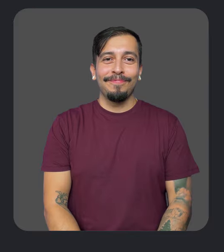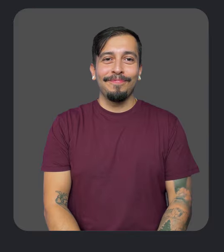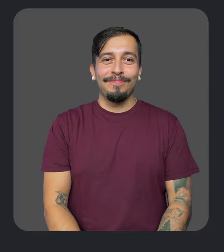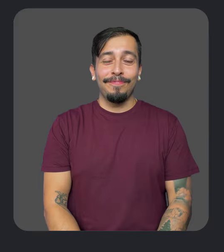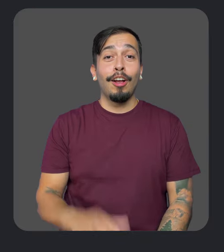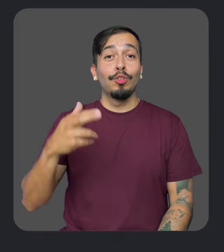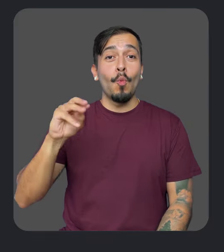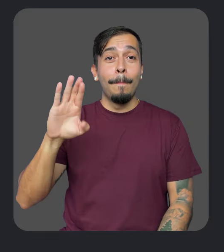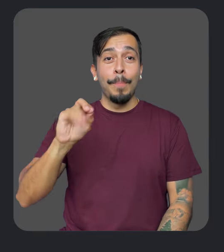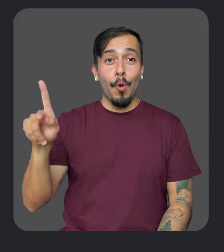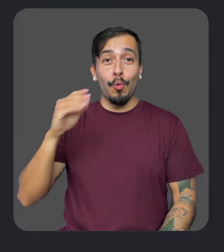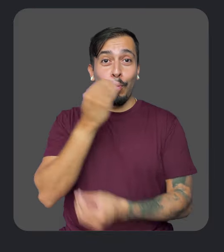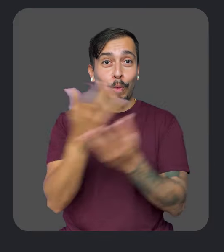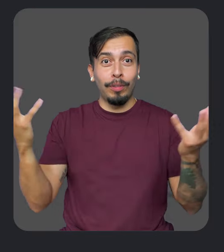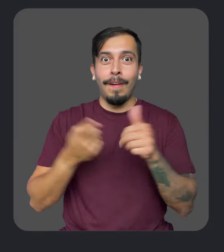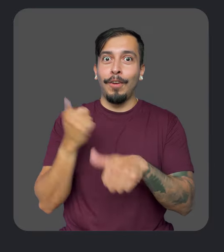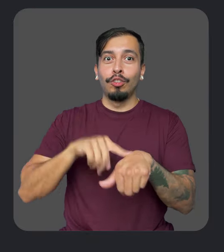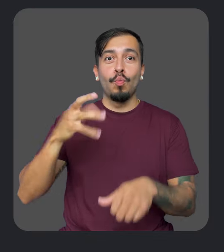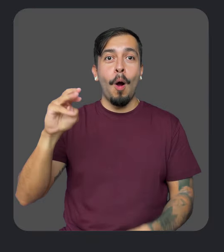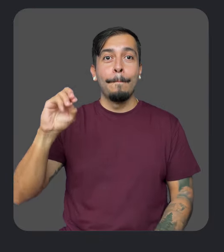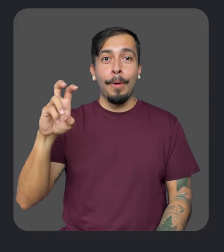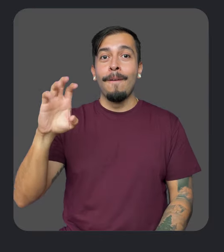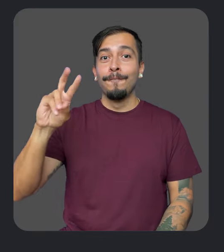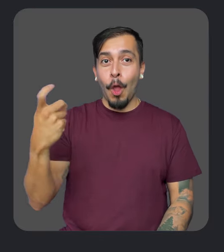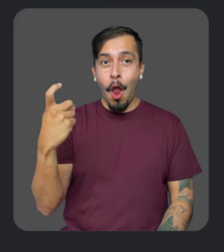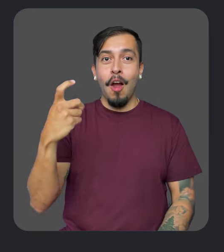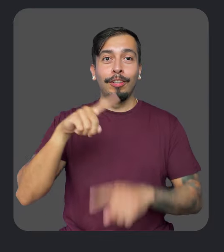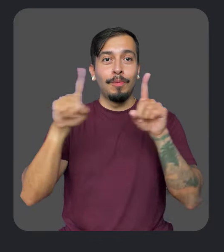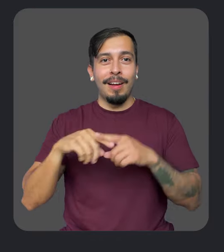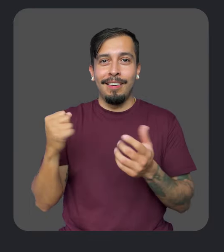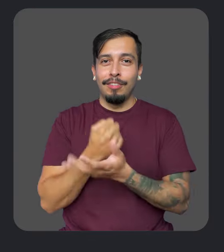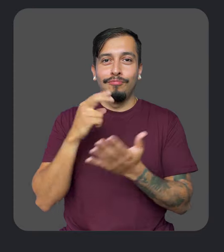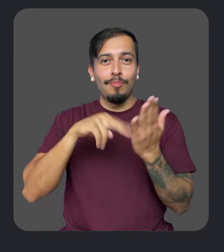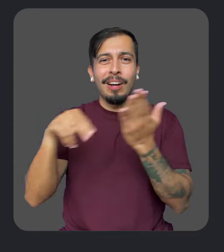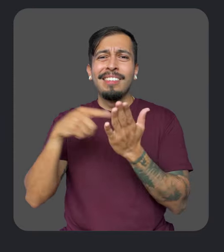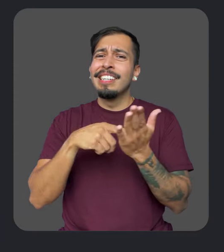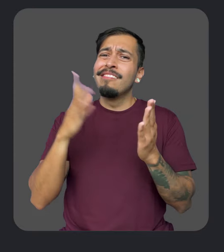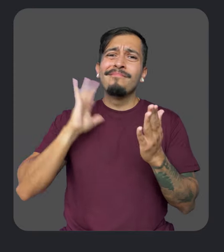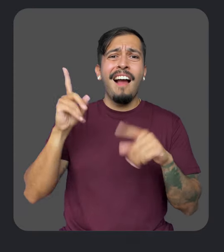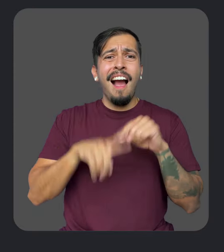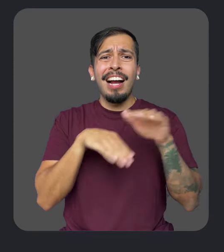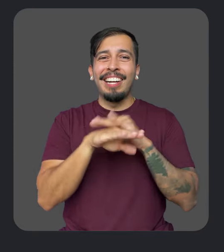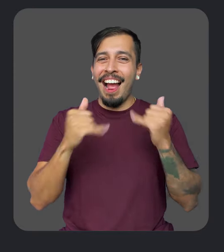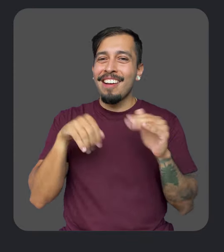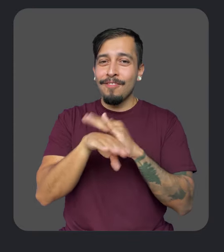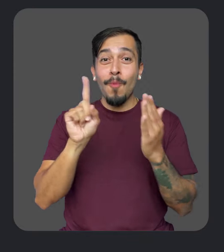In more Chromebook news, for the first time ever, ChromeVox Screen reader users will be able to read inaccessible PDFs in the native Media / Gallery App